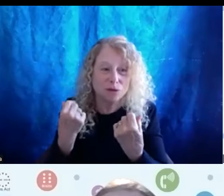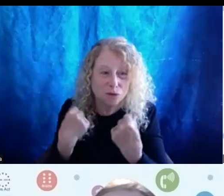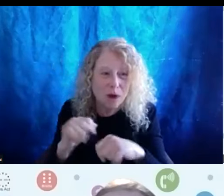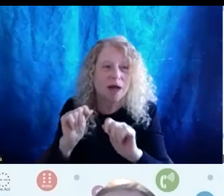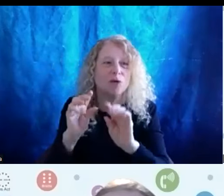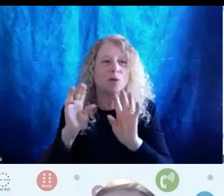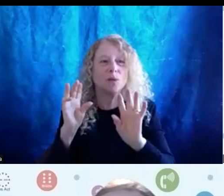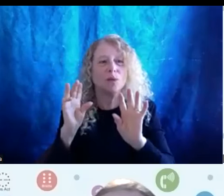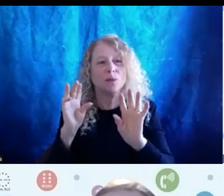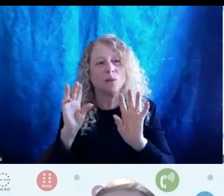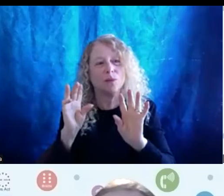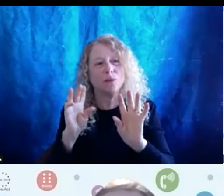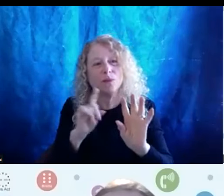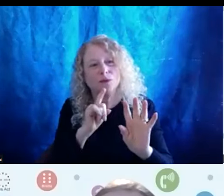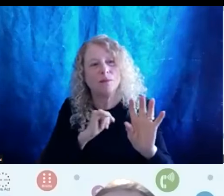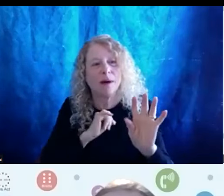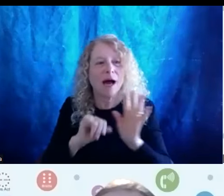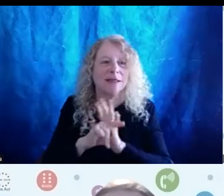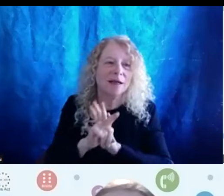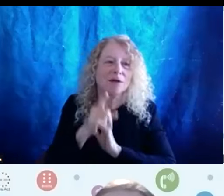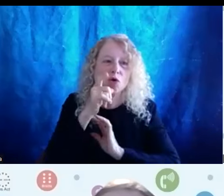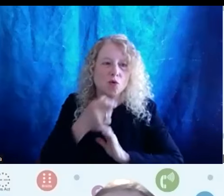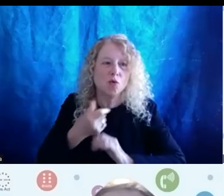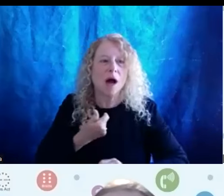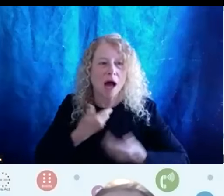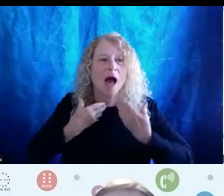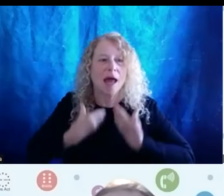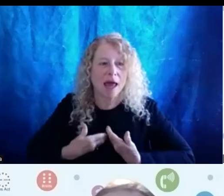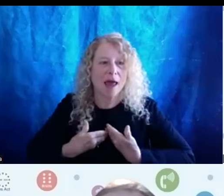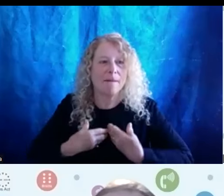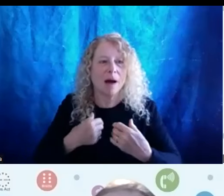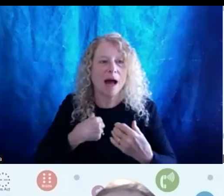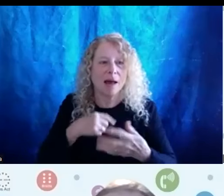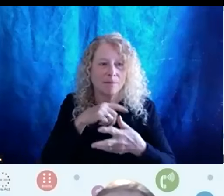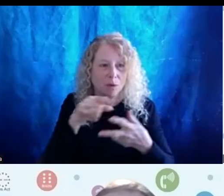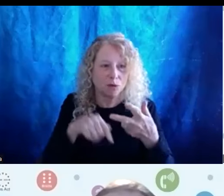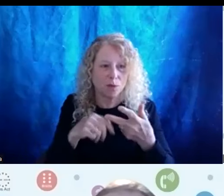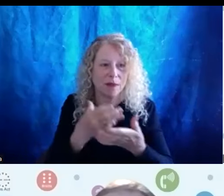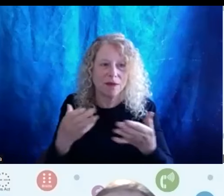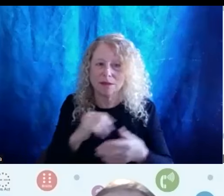make sure my identity is who I am. You know I am those three. And we're never going to change. It's who I am.